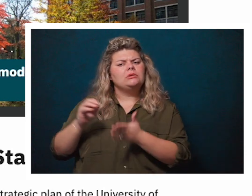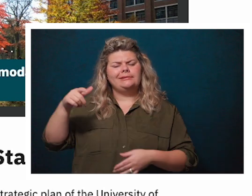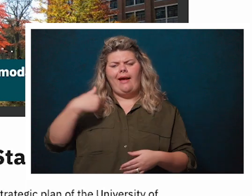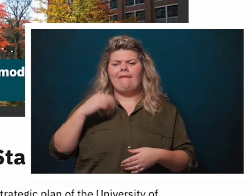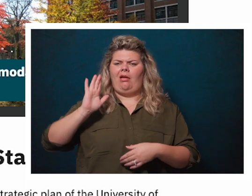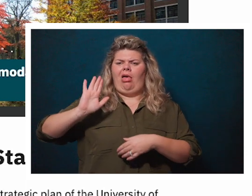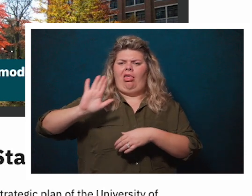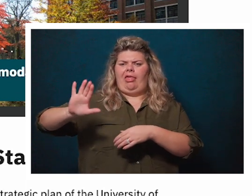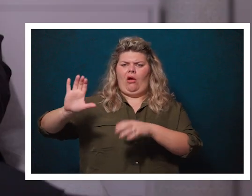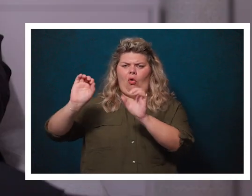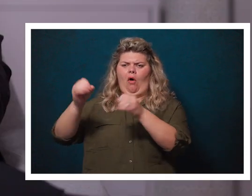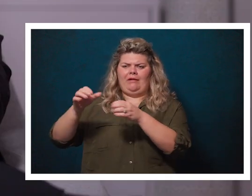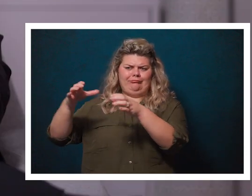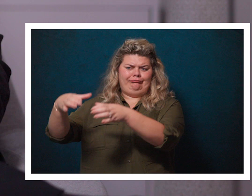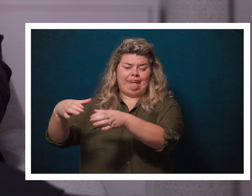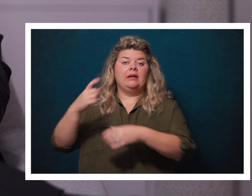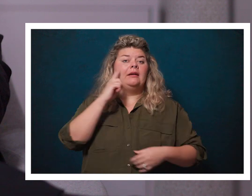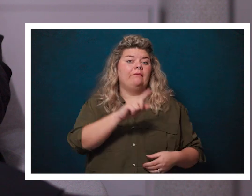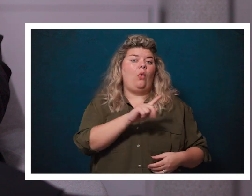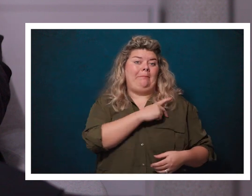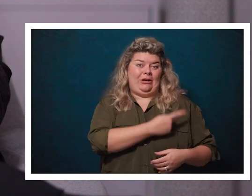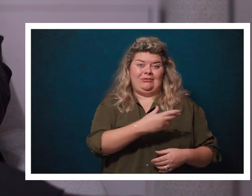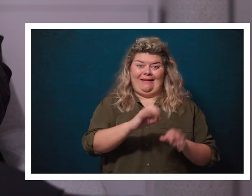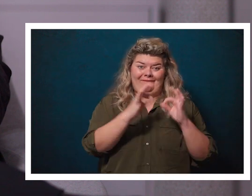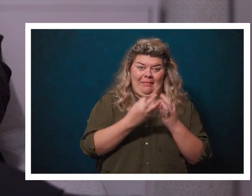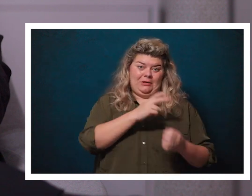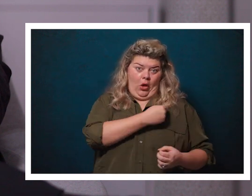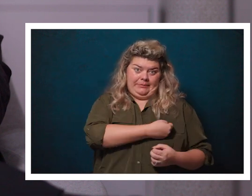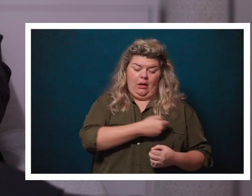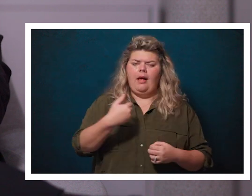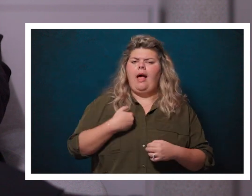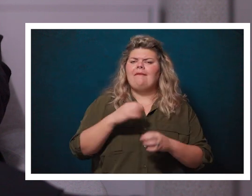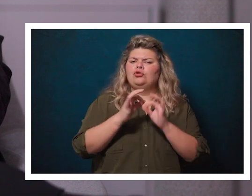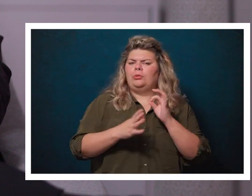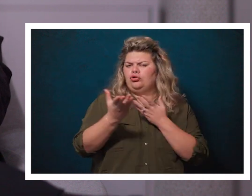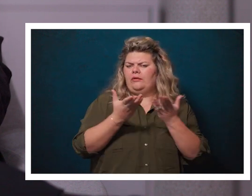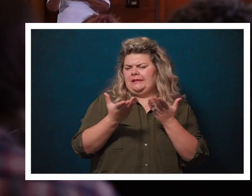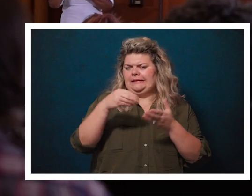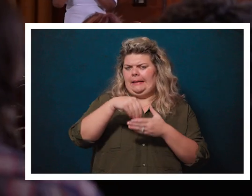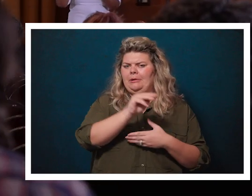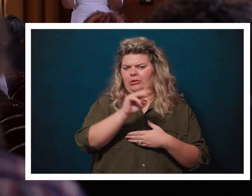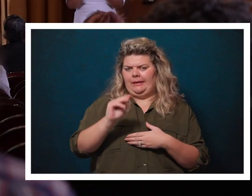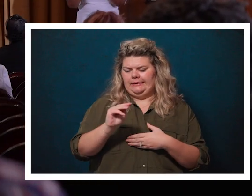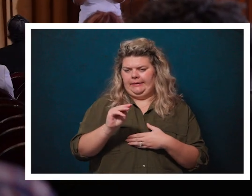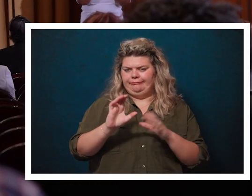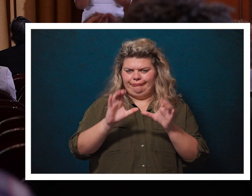and patients and their families go through the Interpreter Services Department within Michigan Medicine. If you're interested in learning more